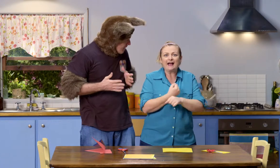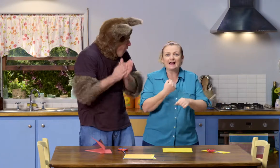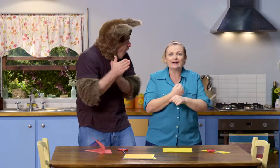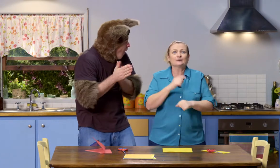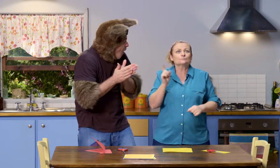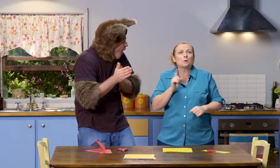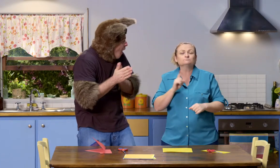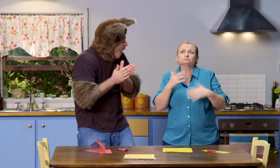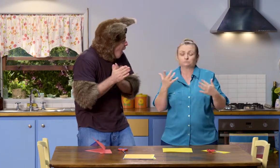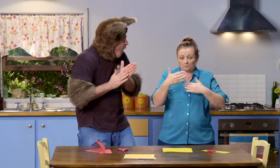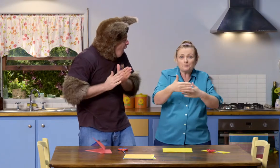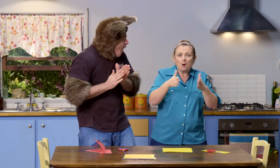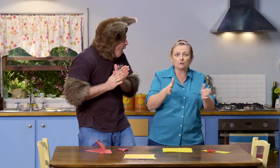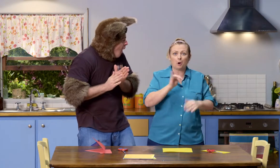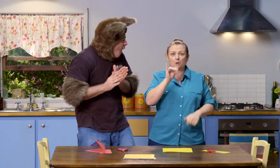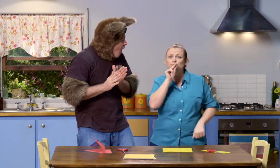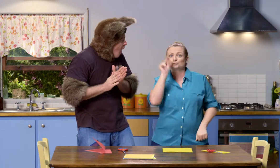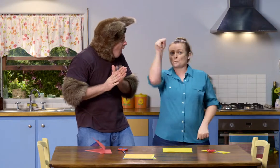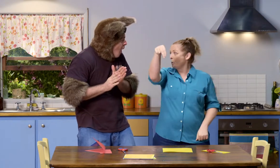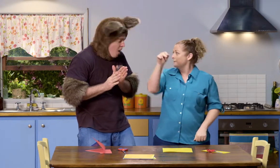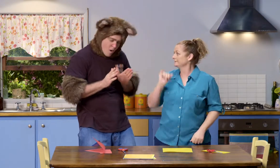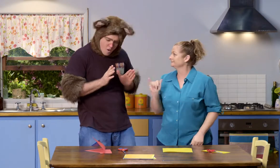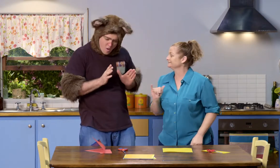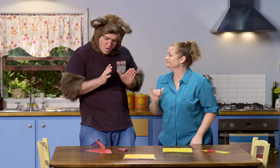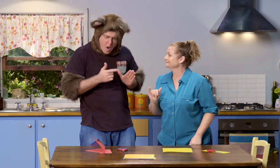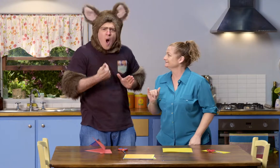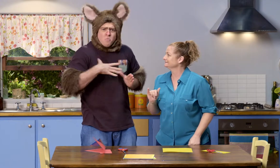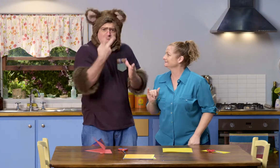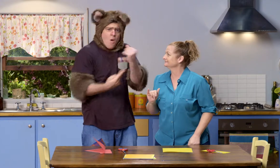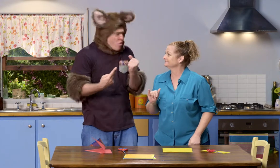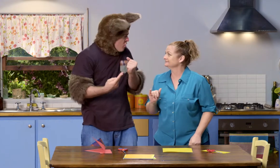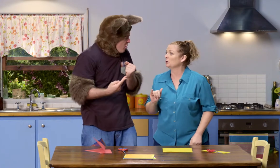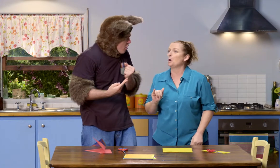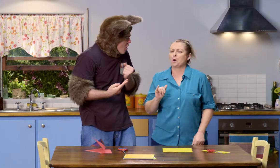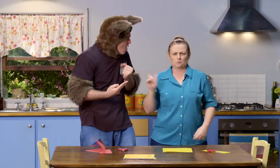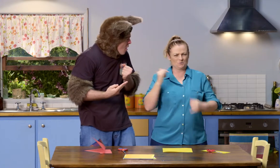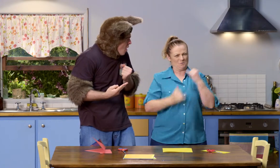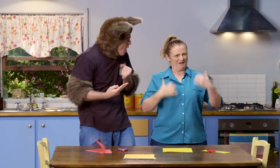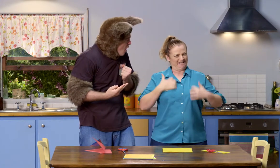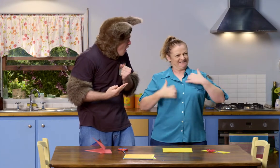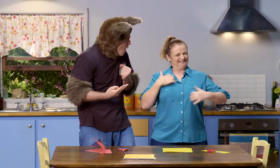What would you like to make? We could make a box or a swan. Ooh, I want to make both.